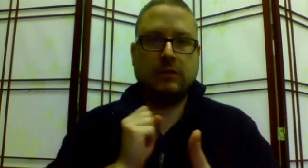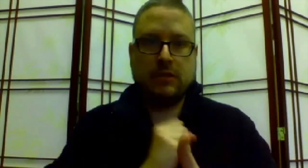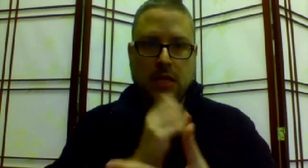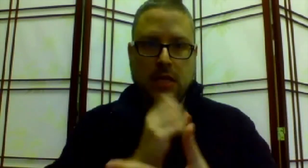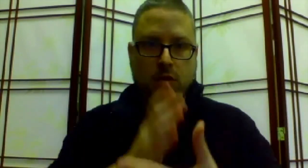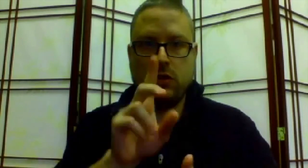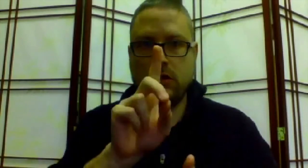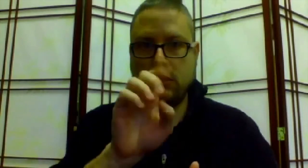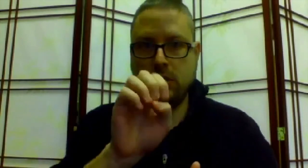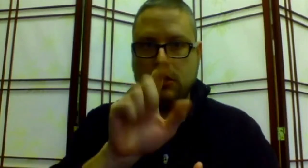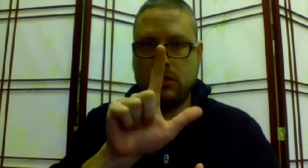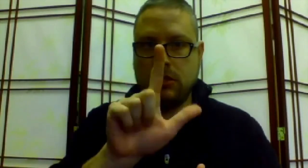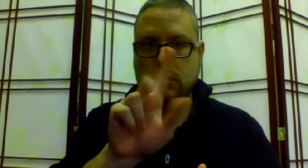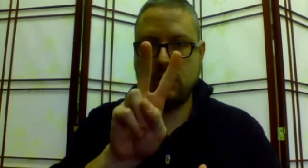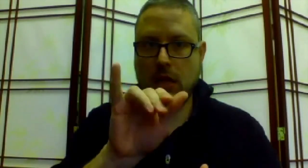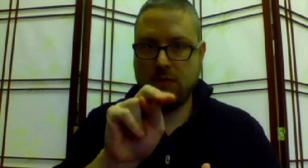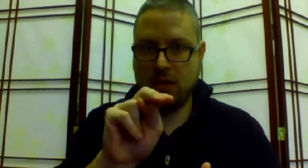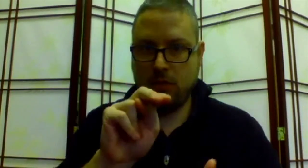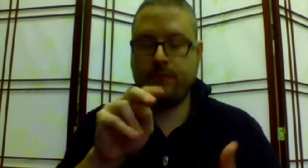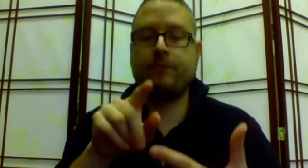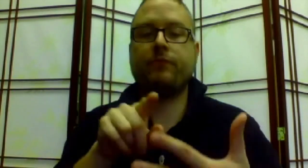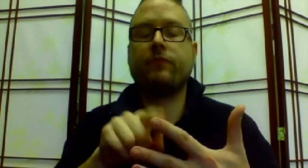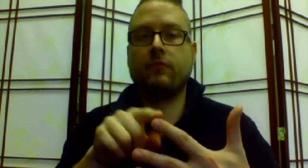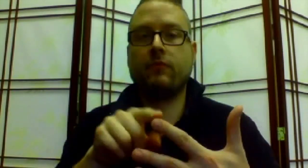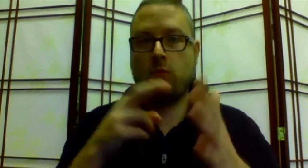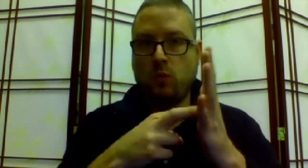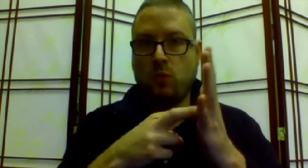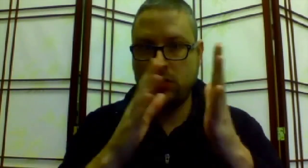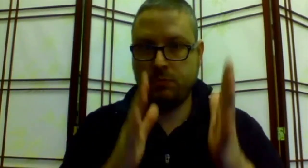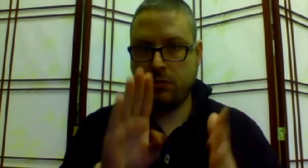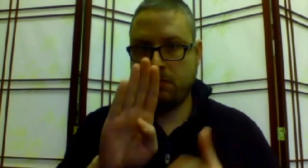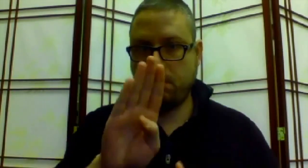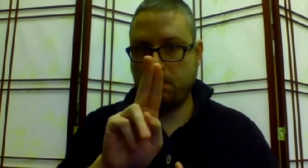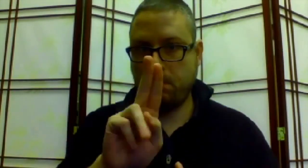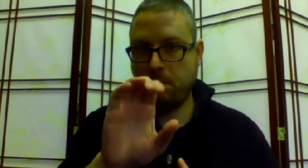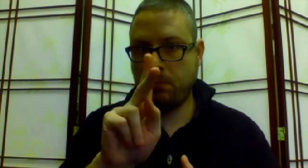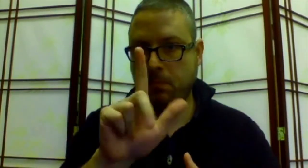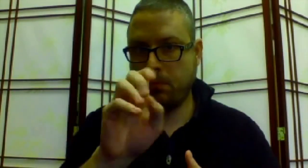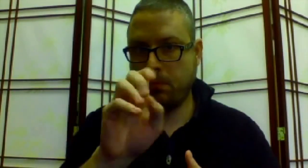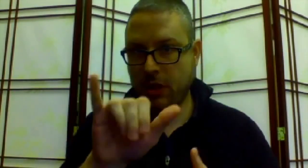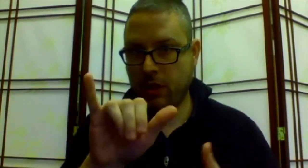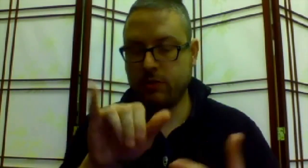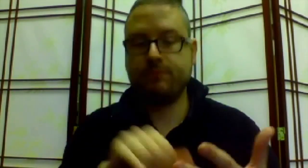Senator Devlin and Representative Buckley.